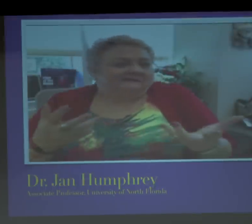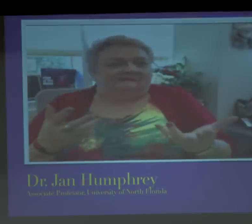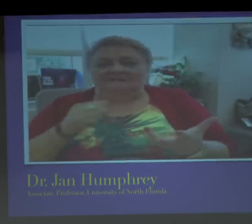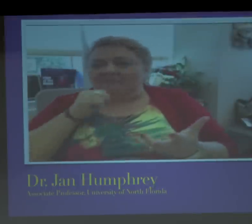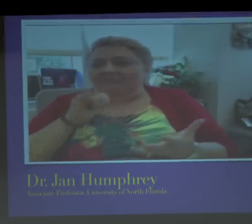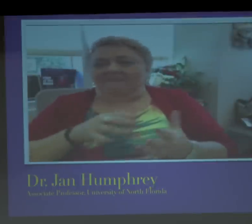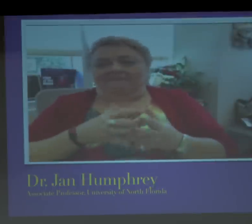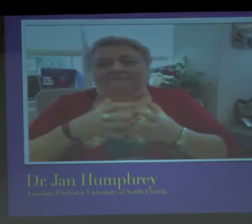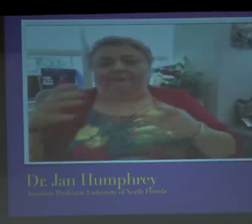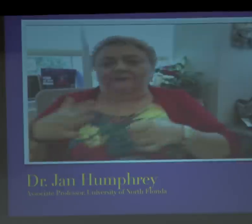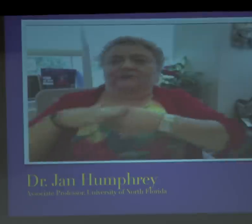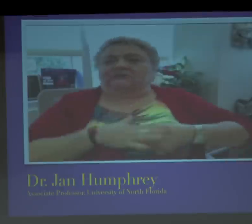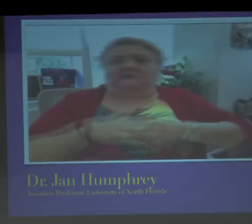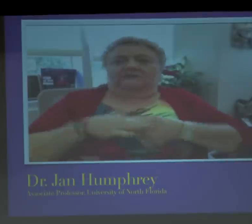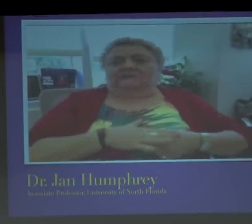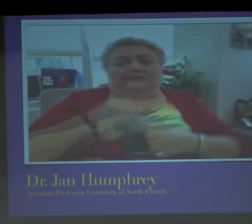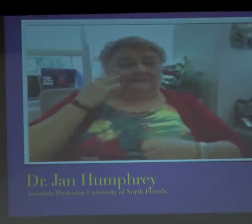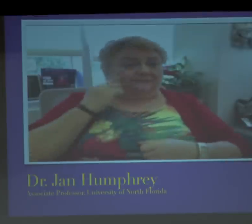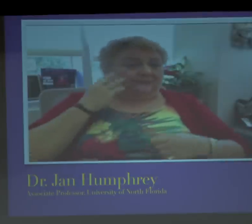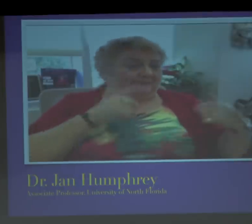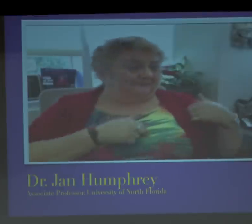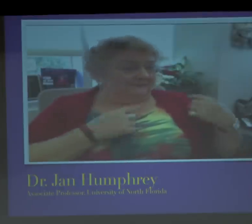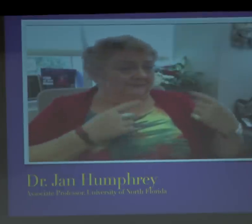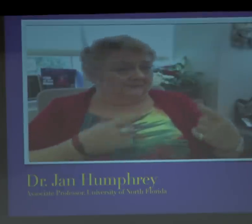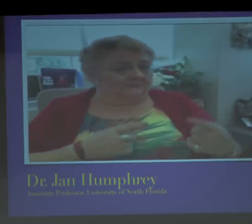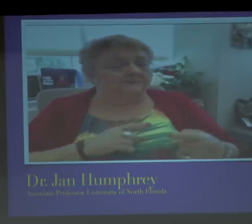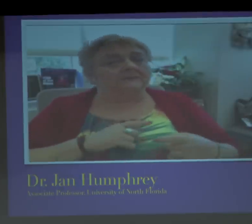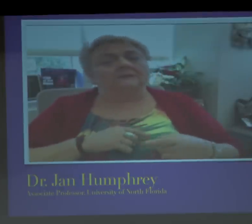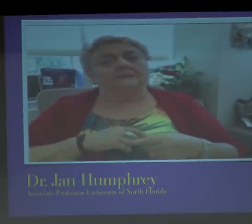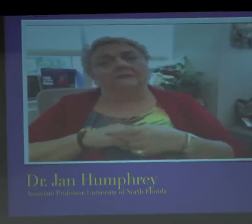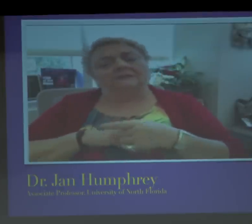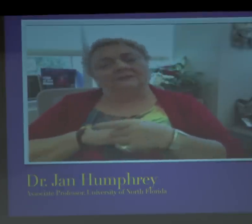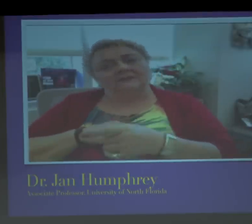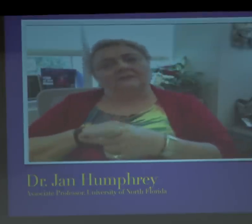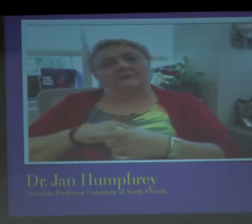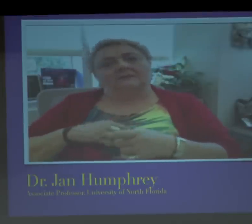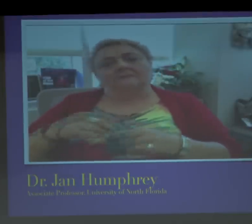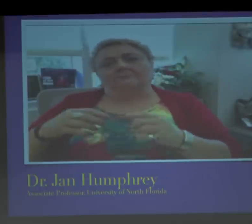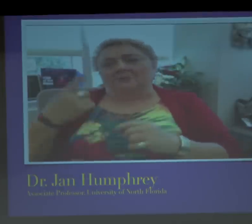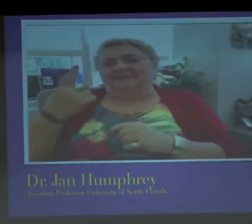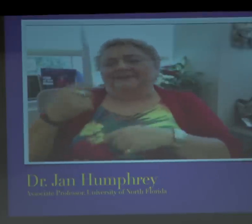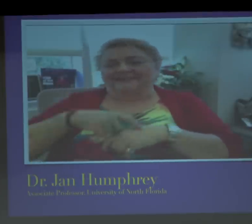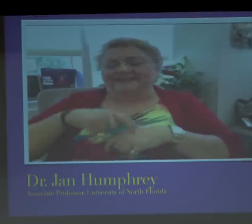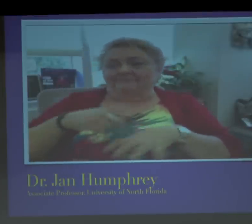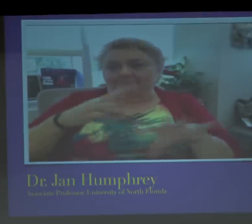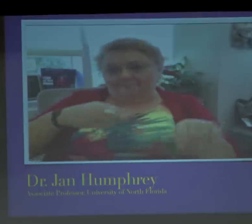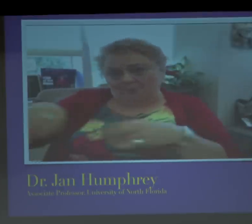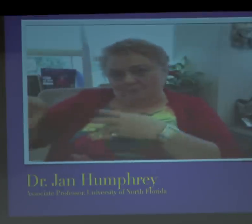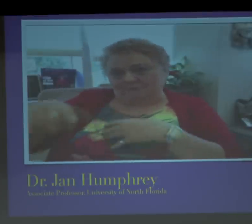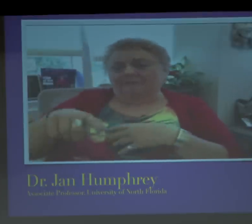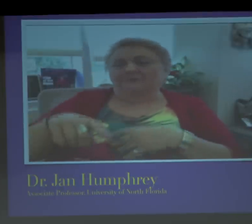You know I'm white. I did not experience a whole lot of oppression in my life.